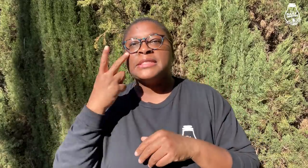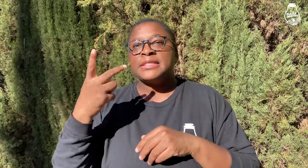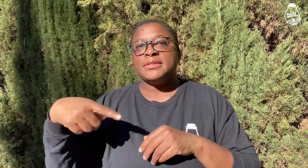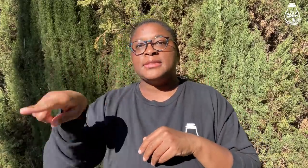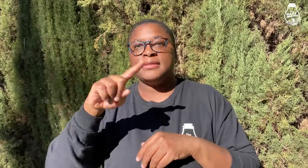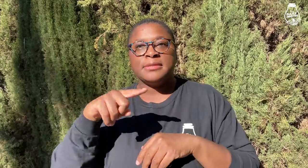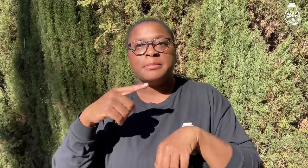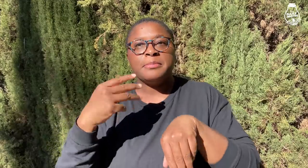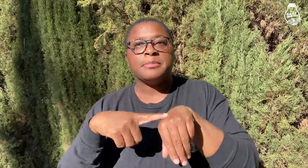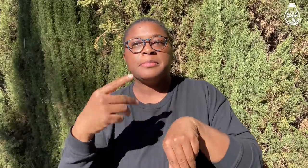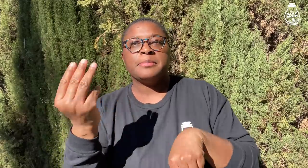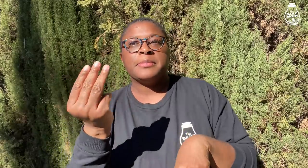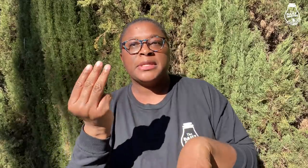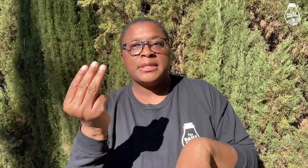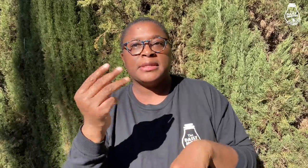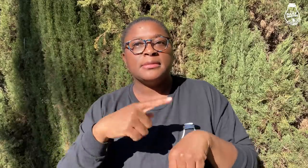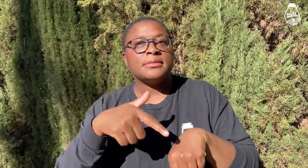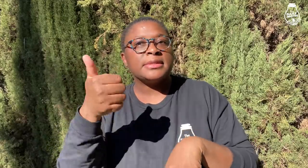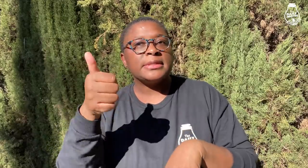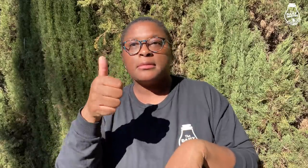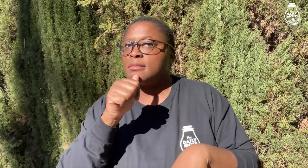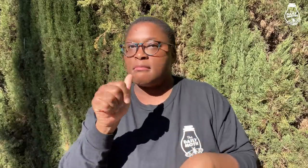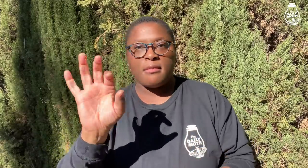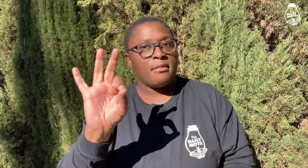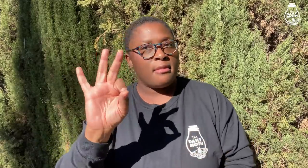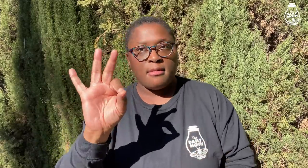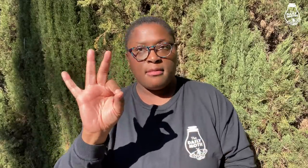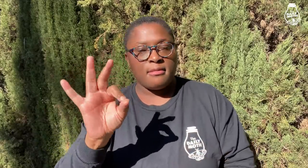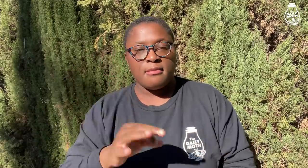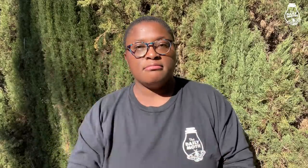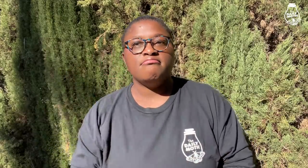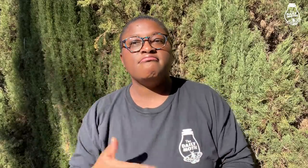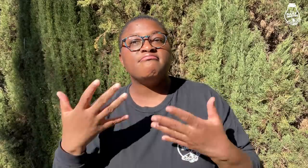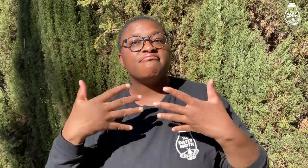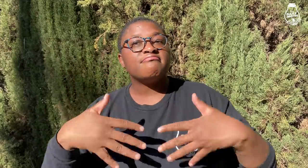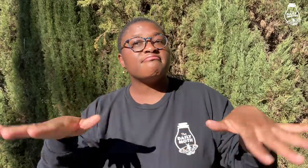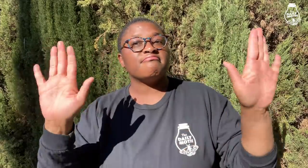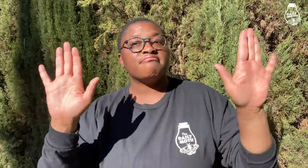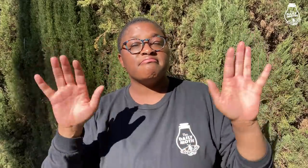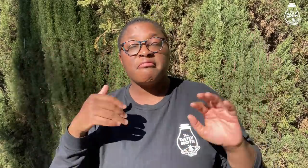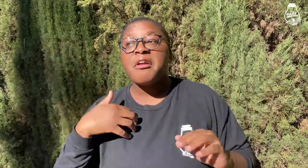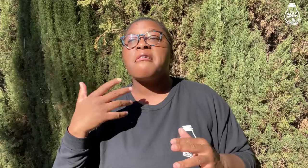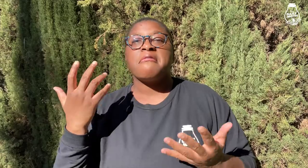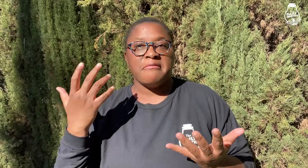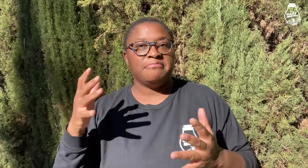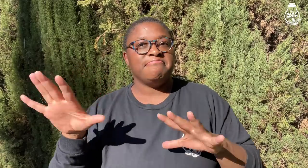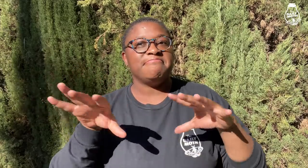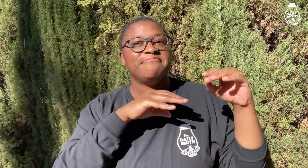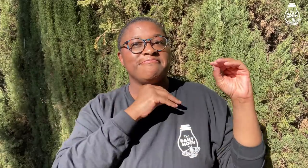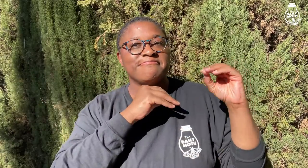He said he’ll see them on Monday at 10:00 a.m., not 9:00 a.m. That was all, and I left.